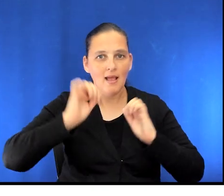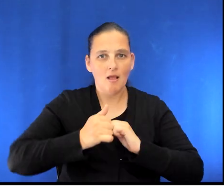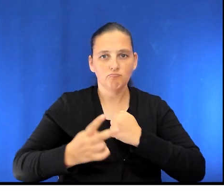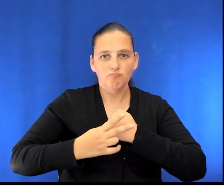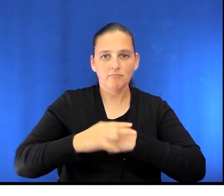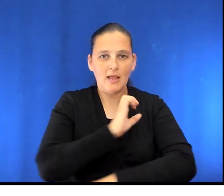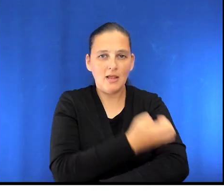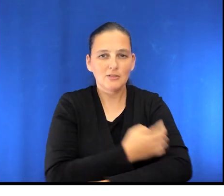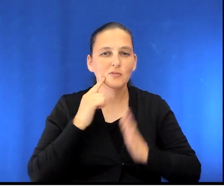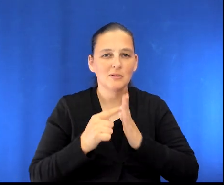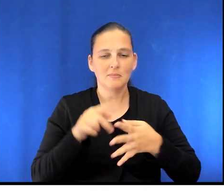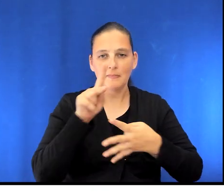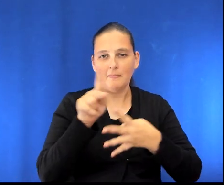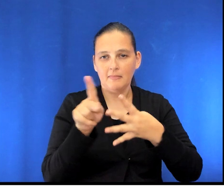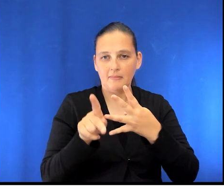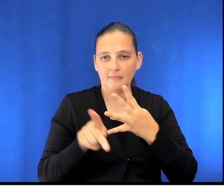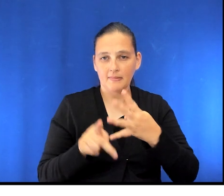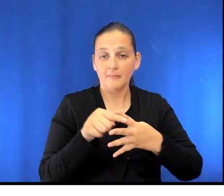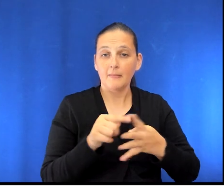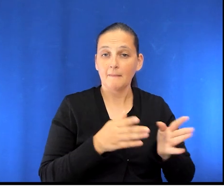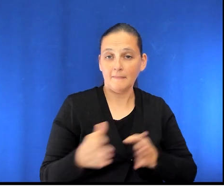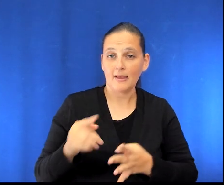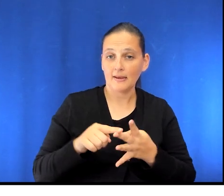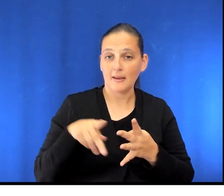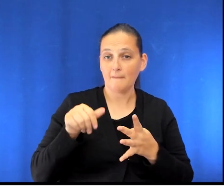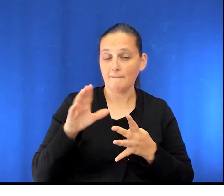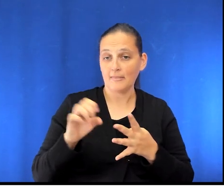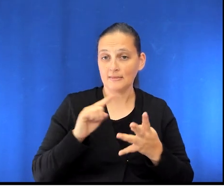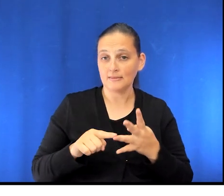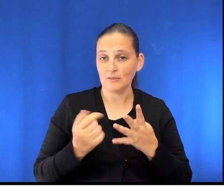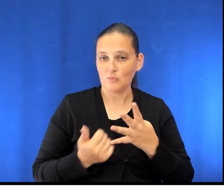planning, pacing, prioritizing and positioning because after